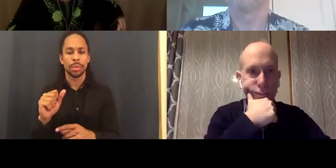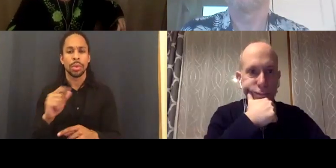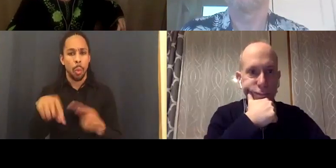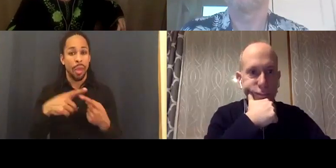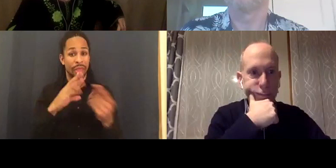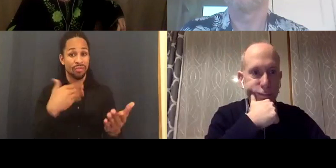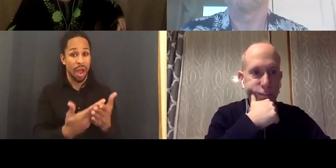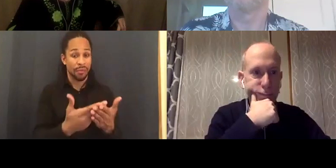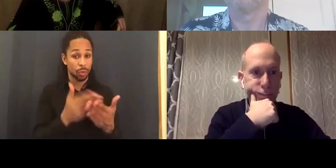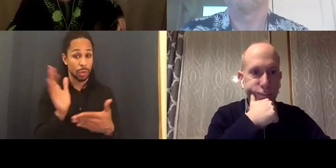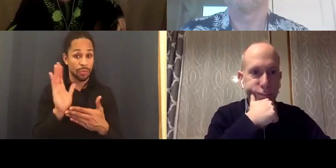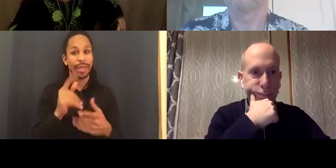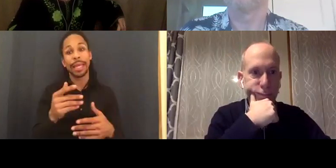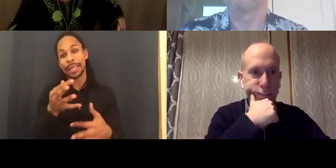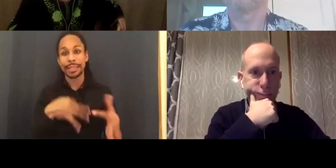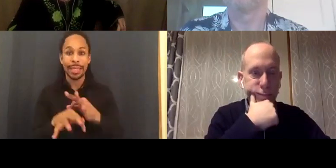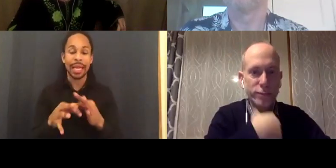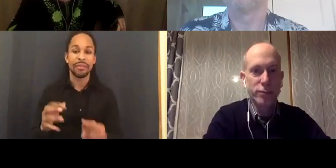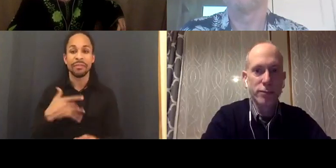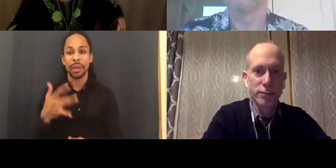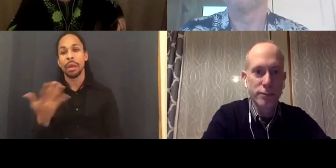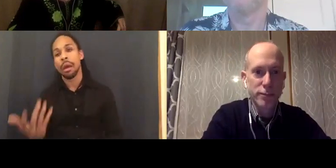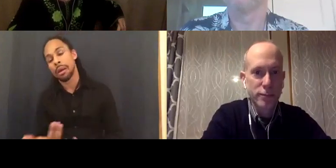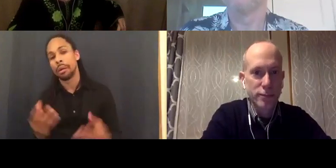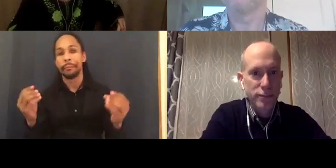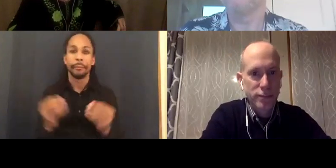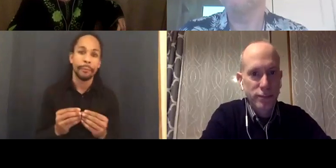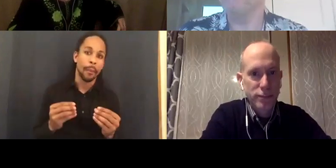more bad PRAP began da about disabled characters. Propaganda.